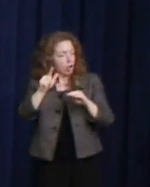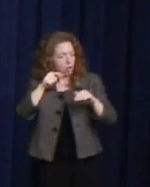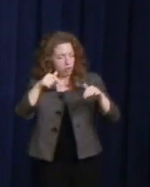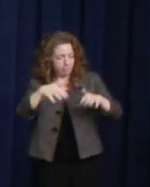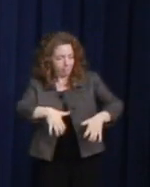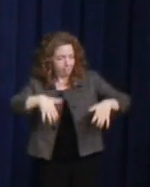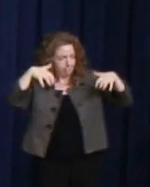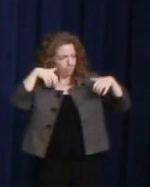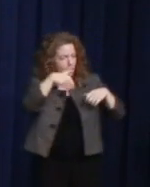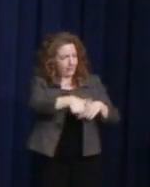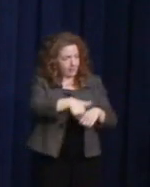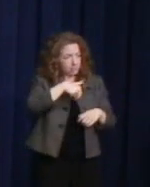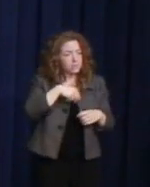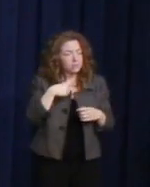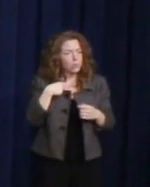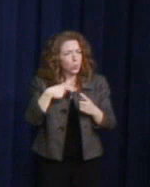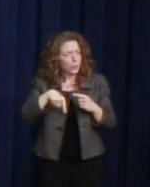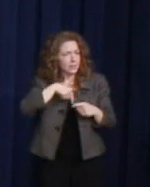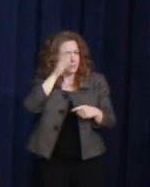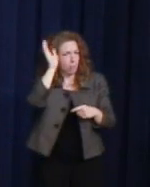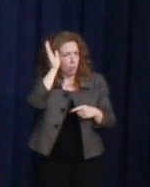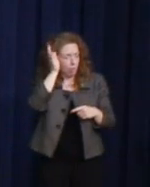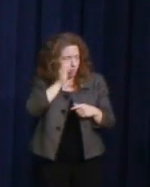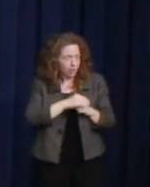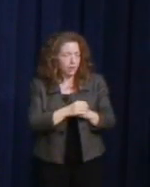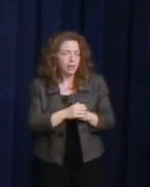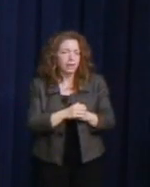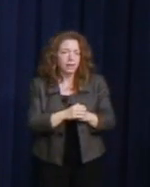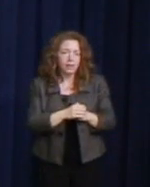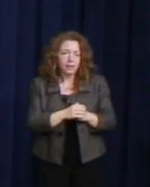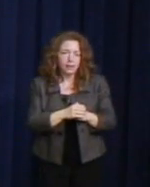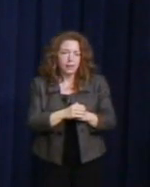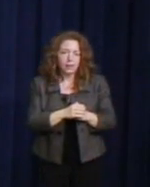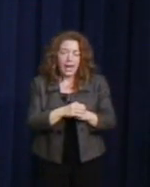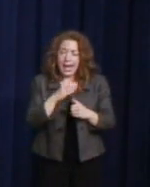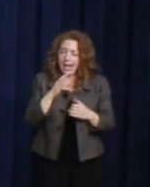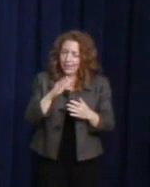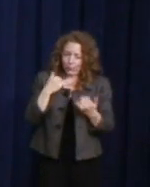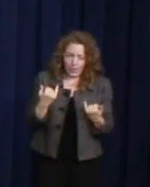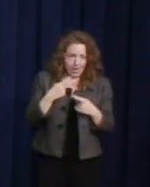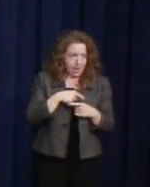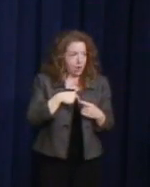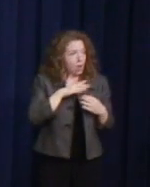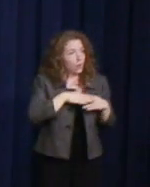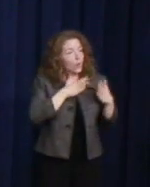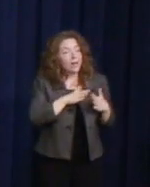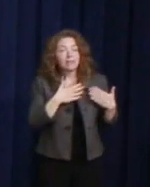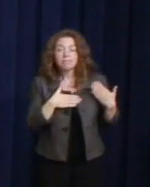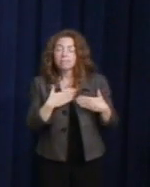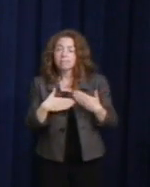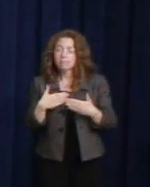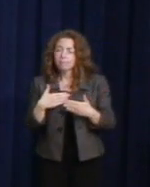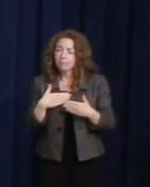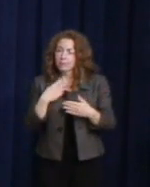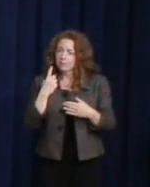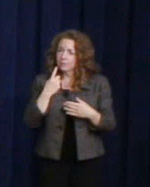I was thinking on way over here, I was thinking today, is this how it ends? Is this how it ends? But it really was the beginning.